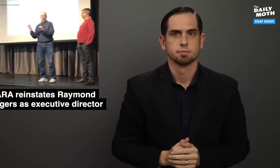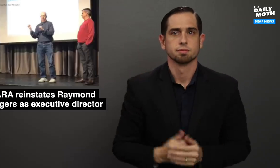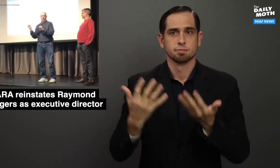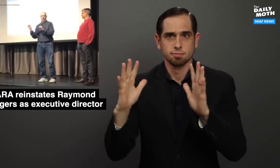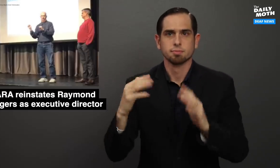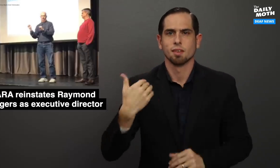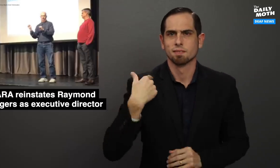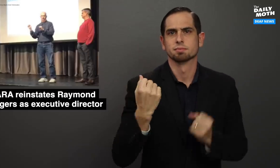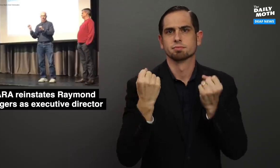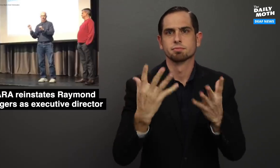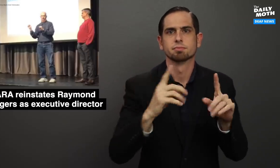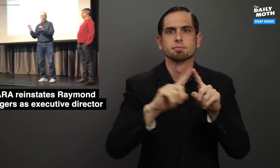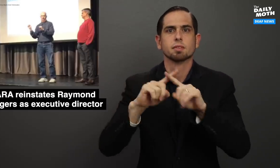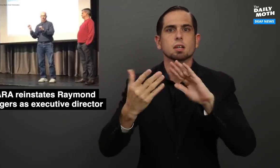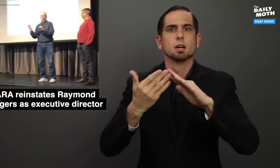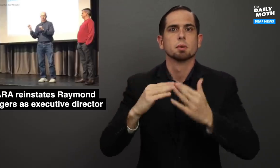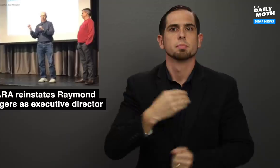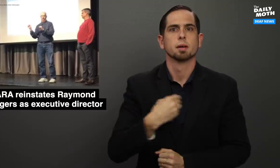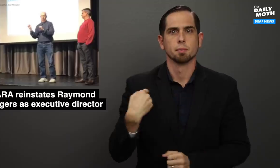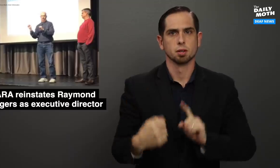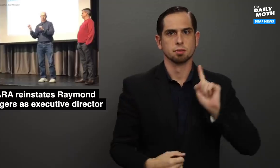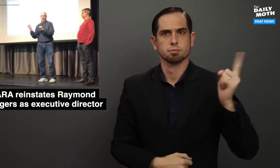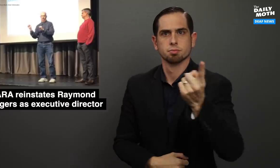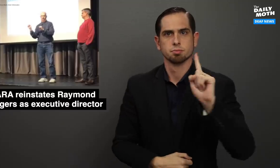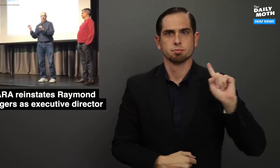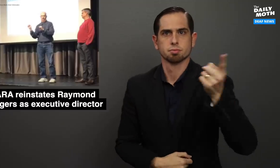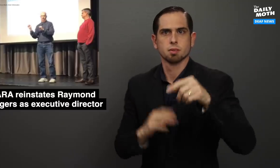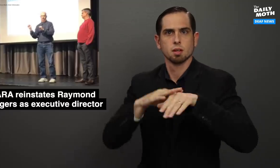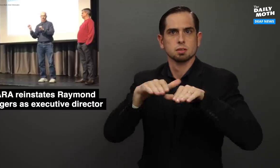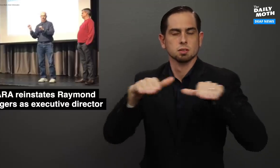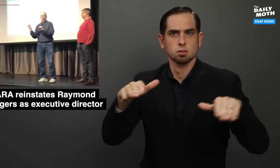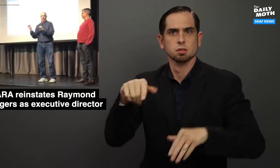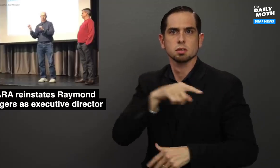There were multiple community members who came up onstage